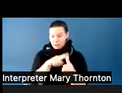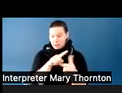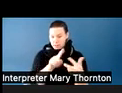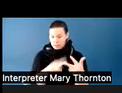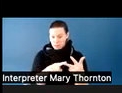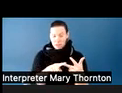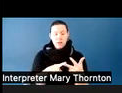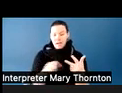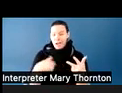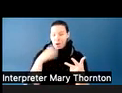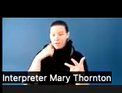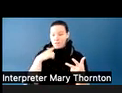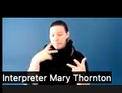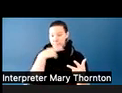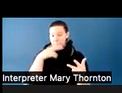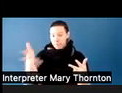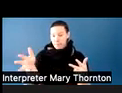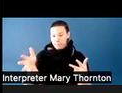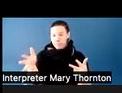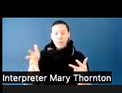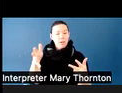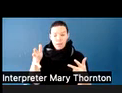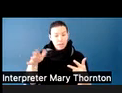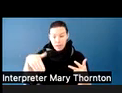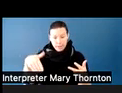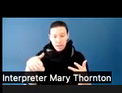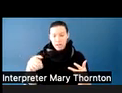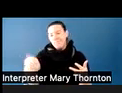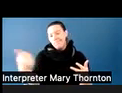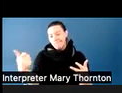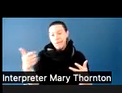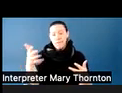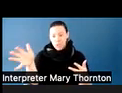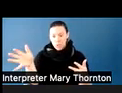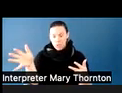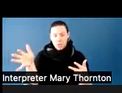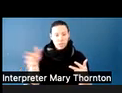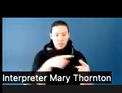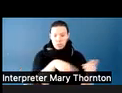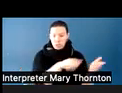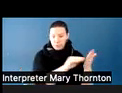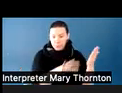But I don't want arguing to occur. And that was really important because I think there were times when other people really--